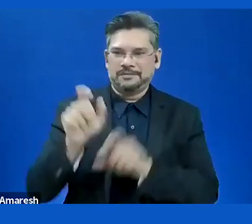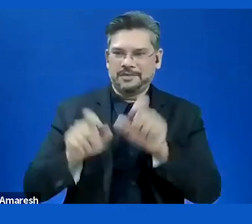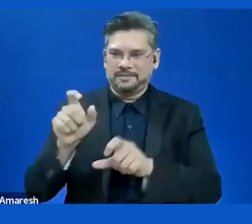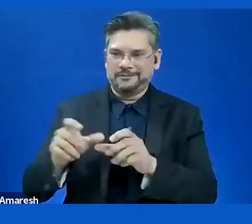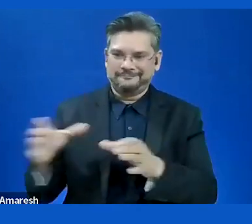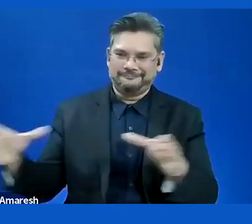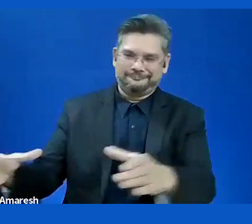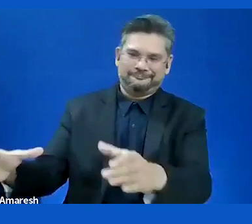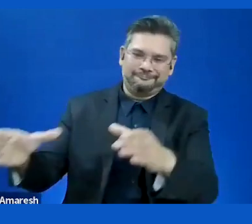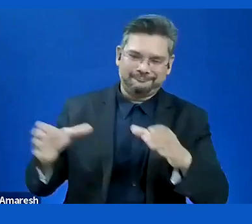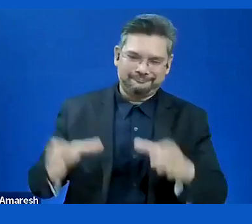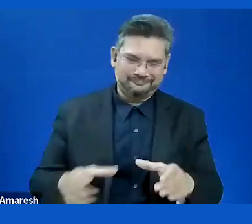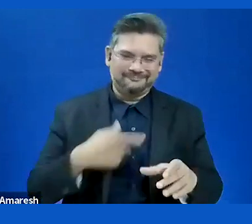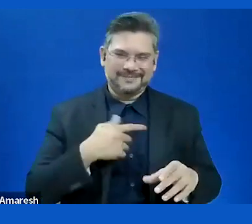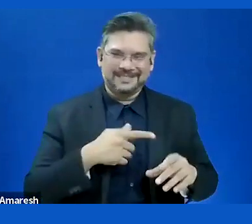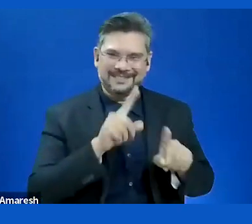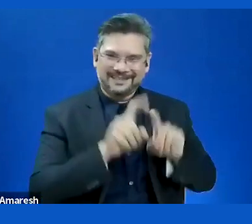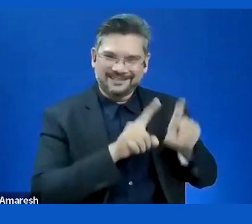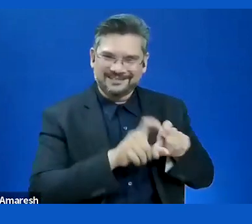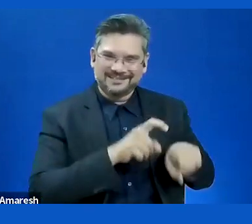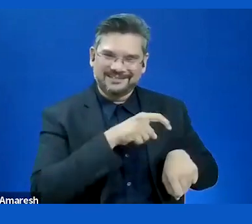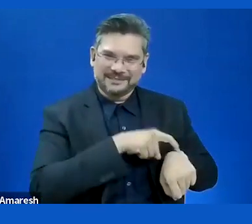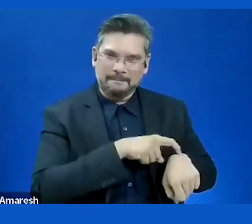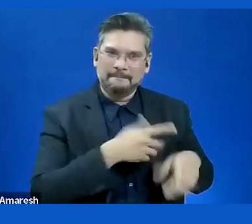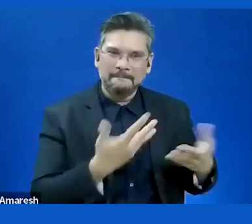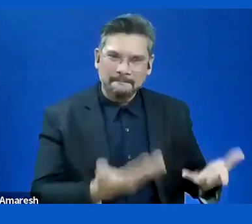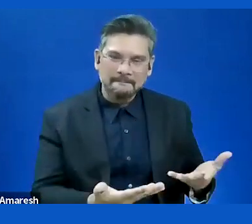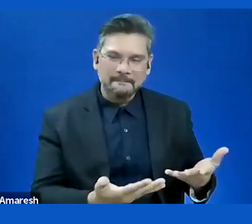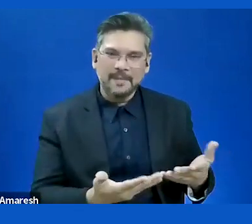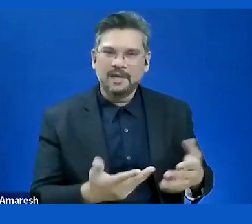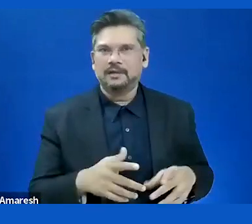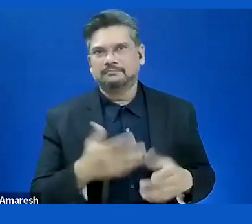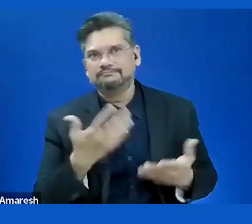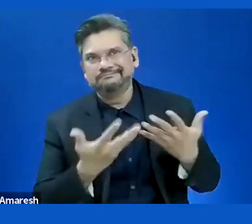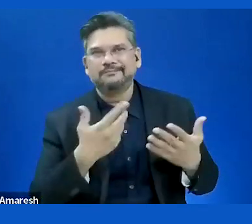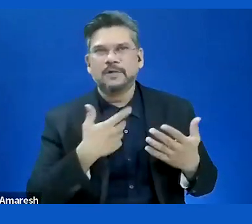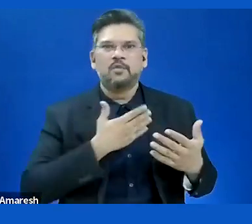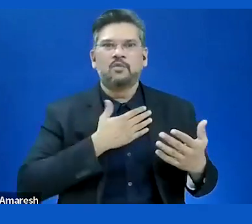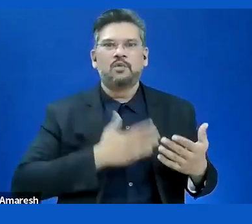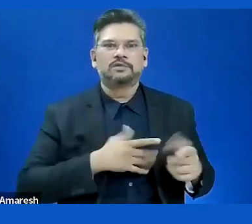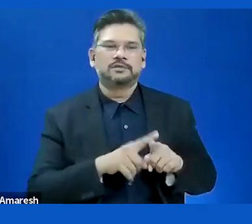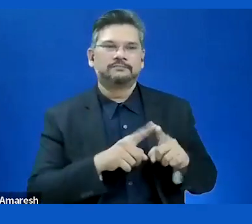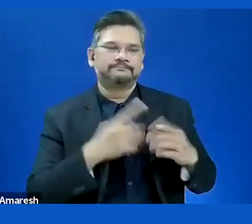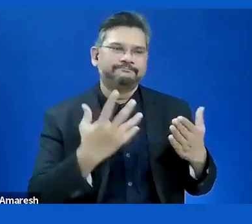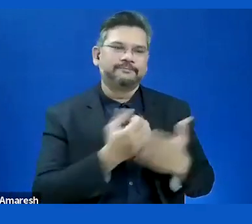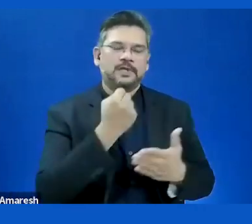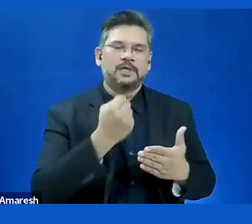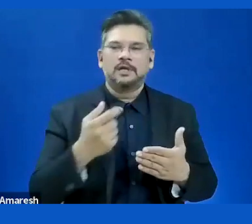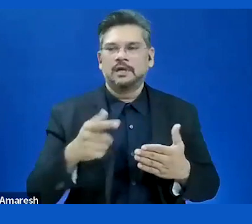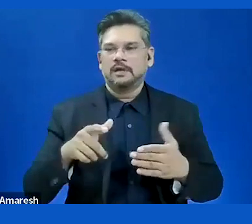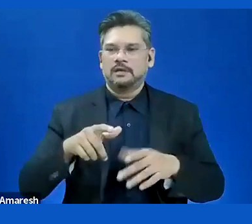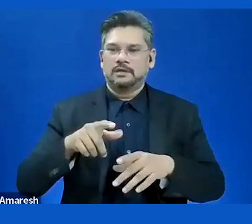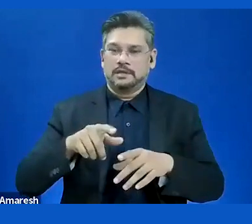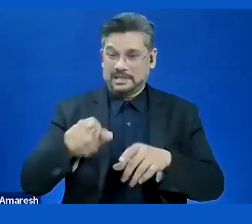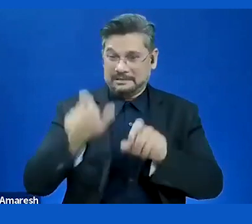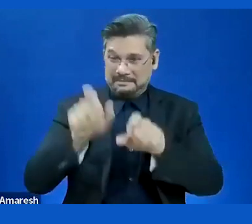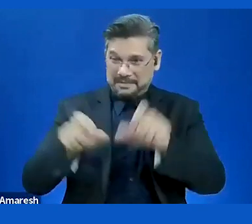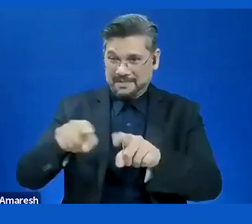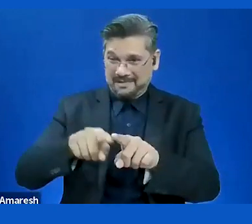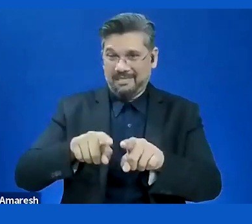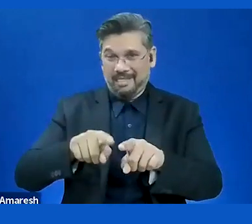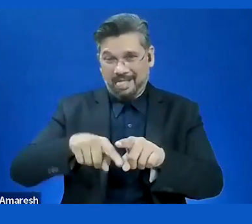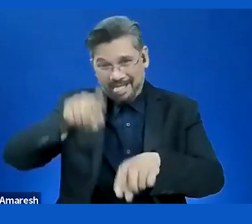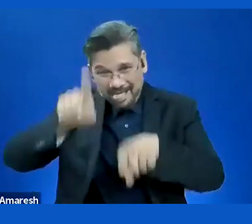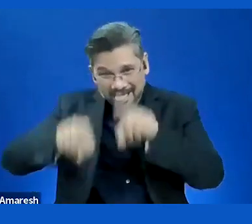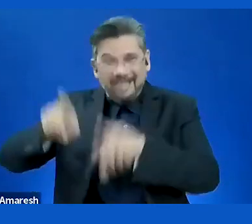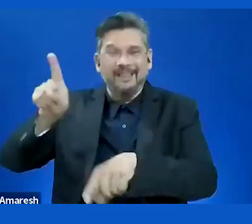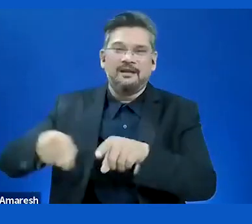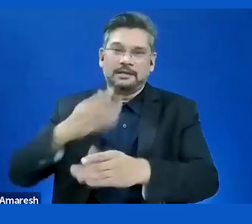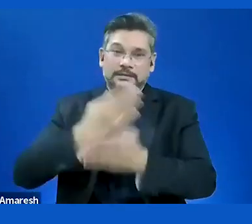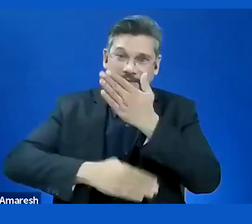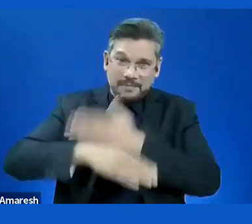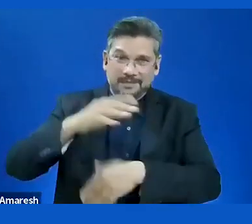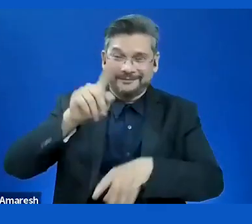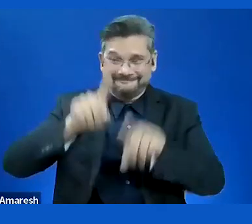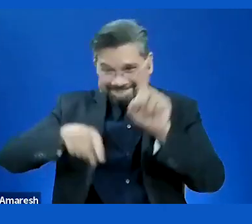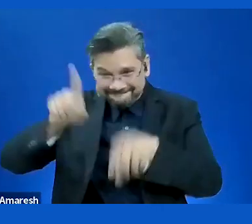choose as diverse group as possible and different types of disabilities is a good starting point.